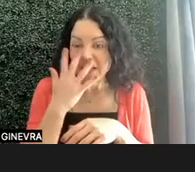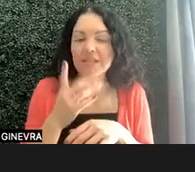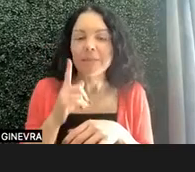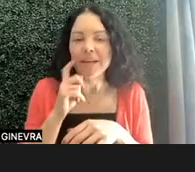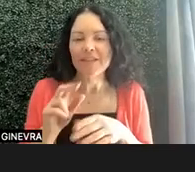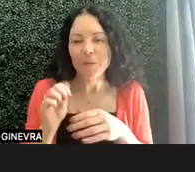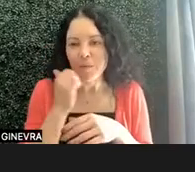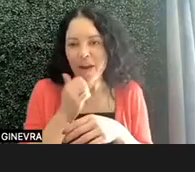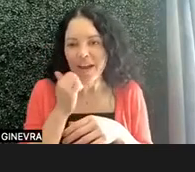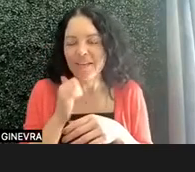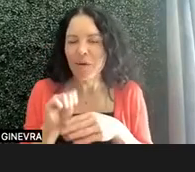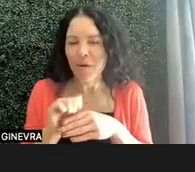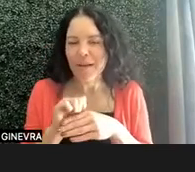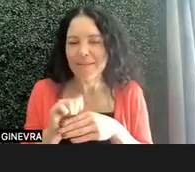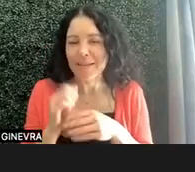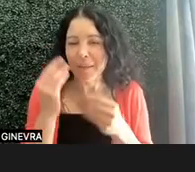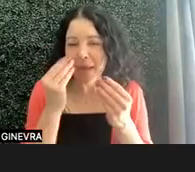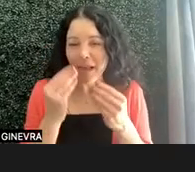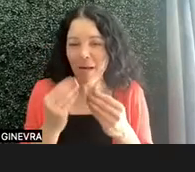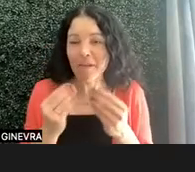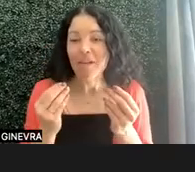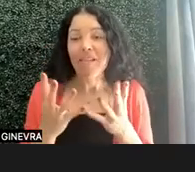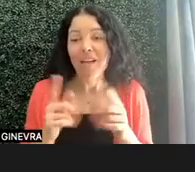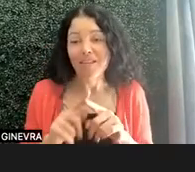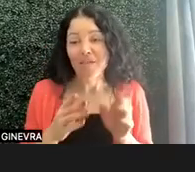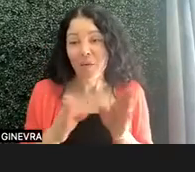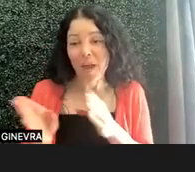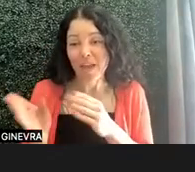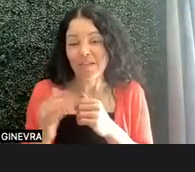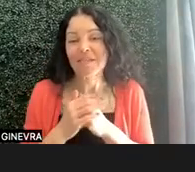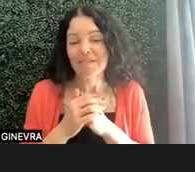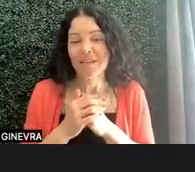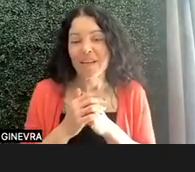And so lots of different ways that these youth leads really bridge that gap.